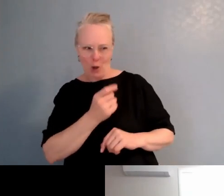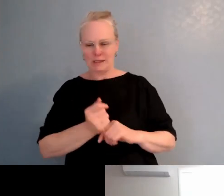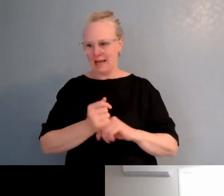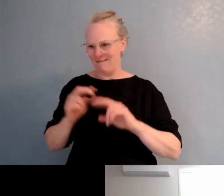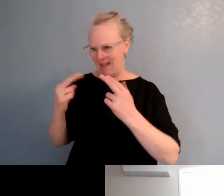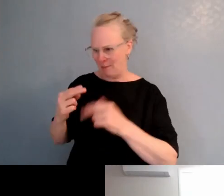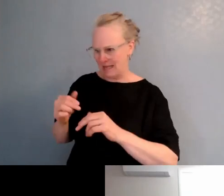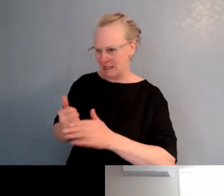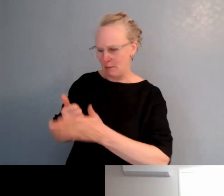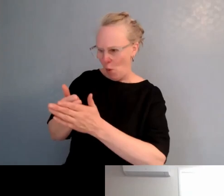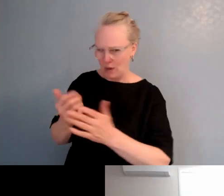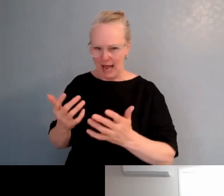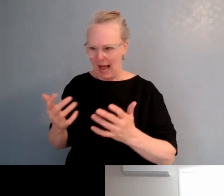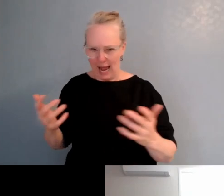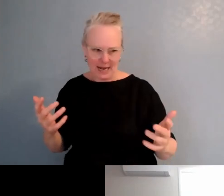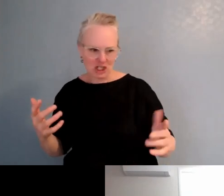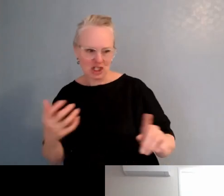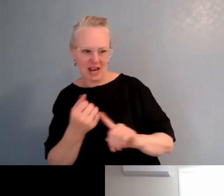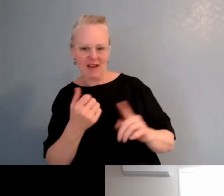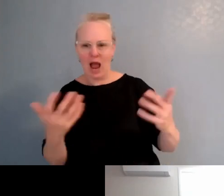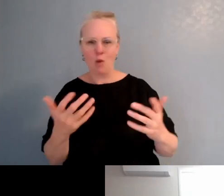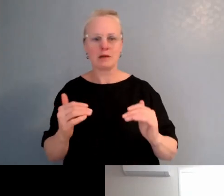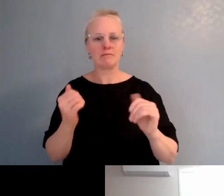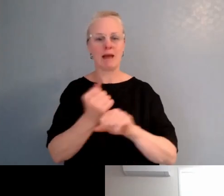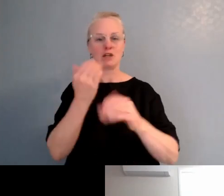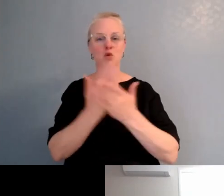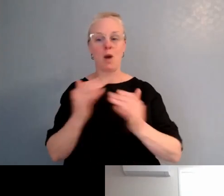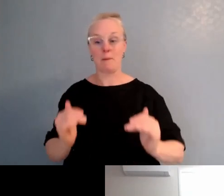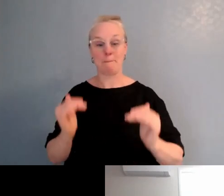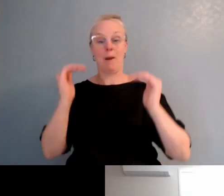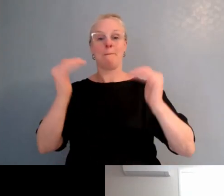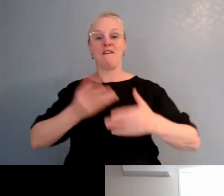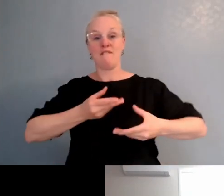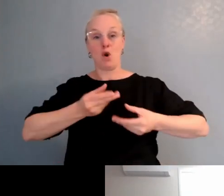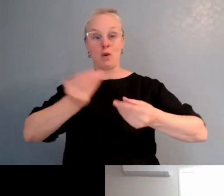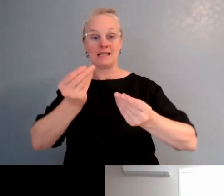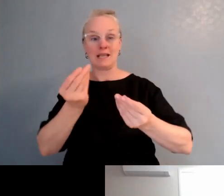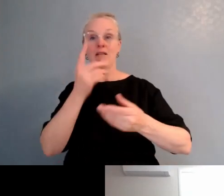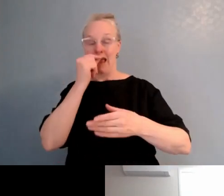and make sure that they're at a high level of fluency, so that they can participate in the rumaki?" And one thing that I would say